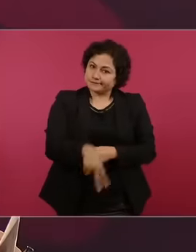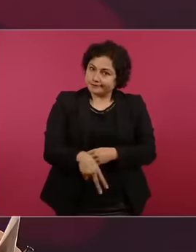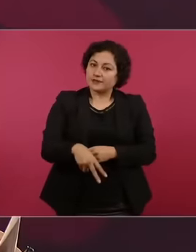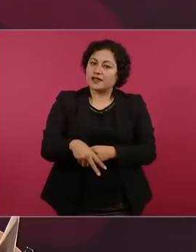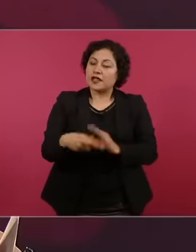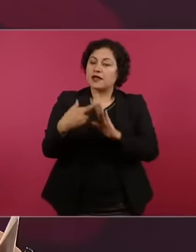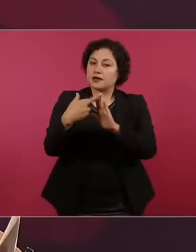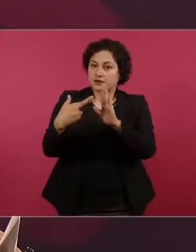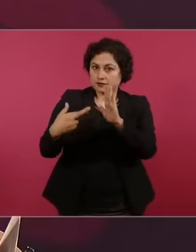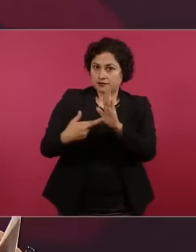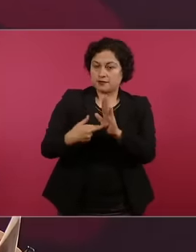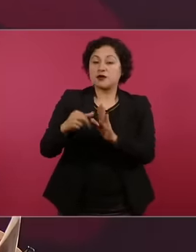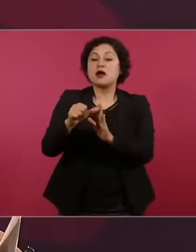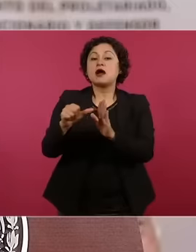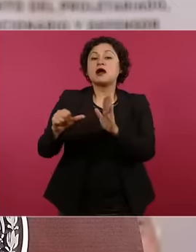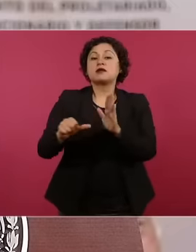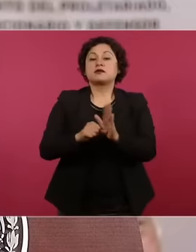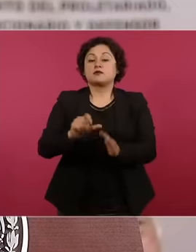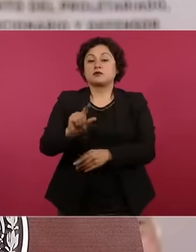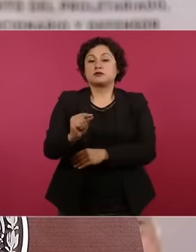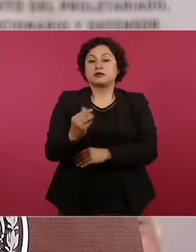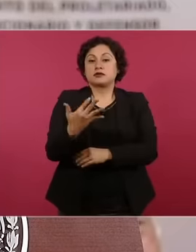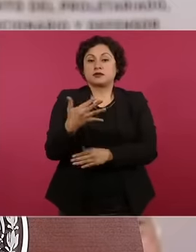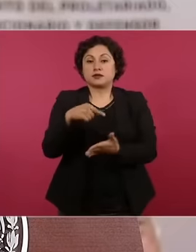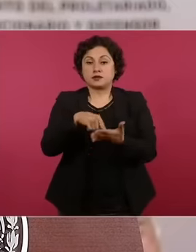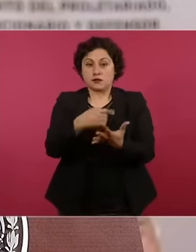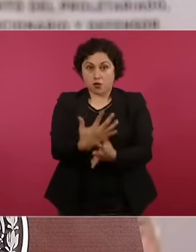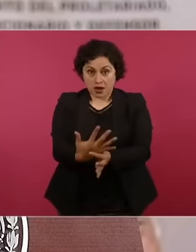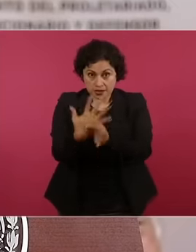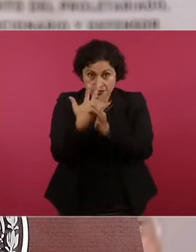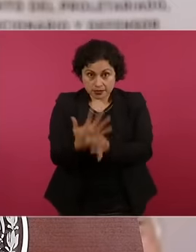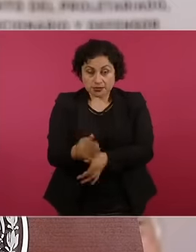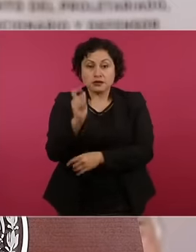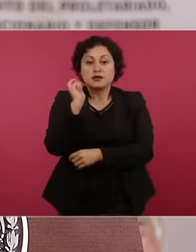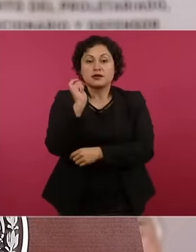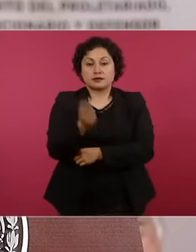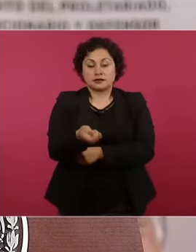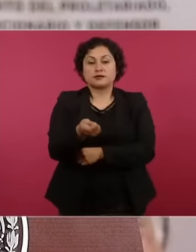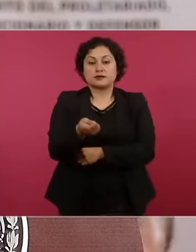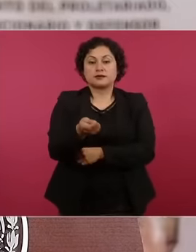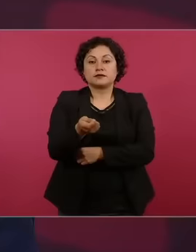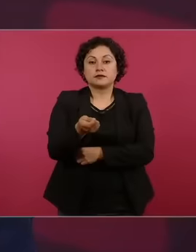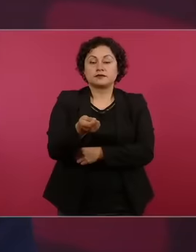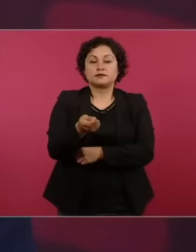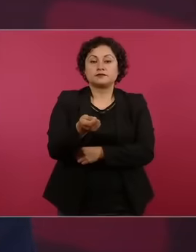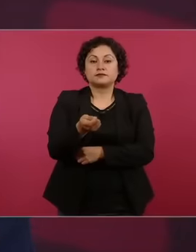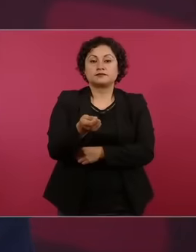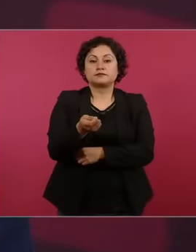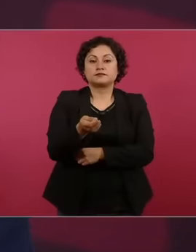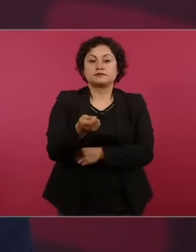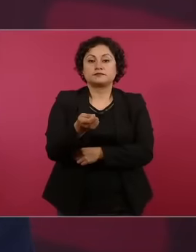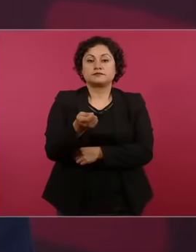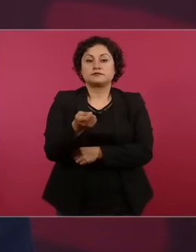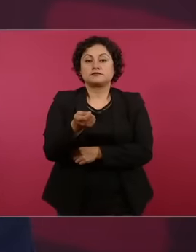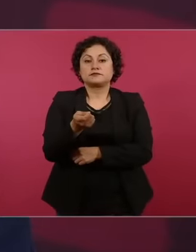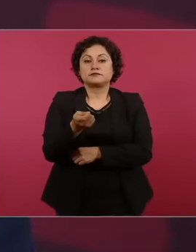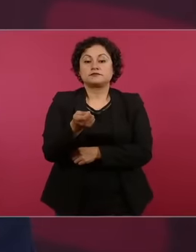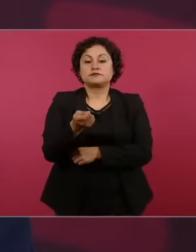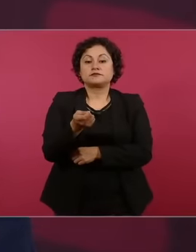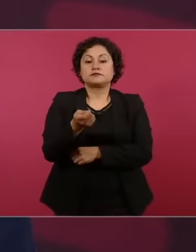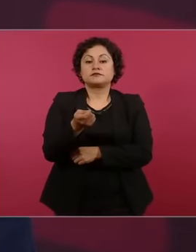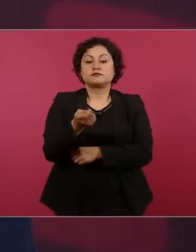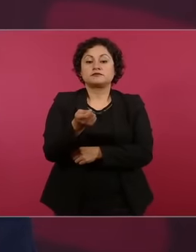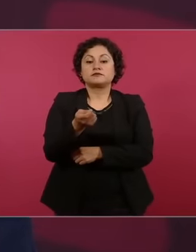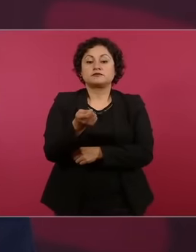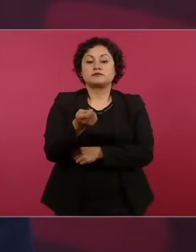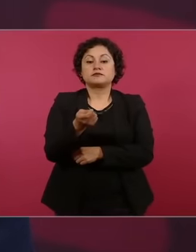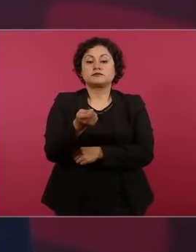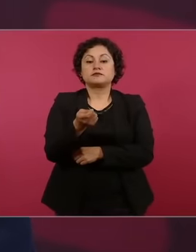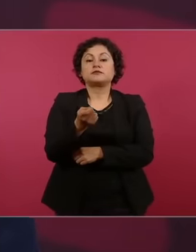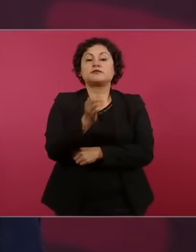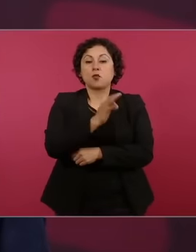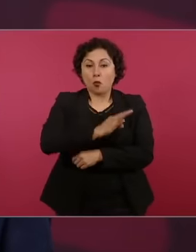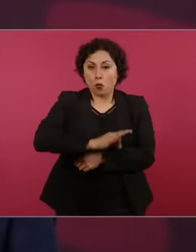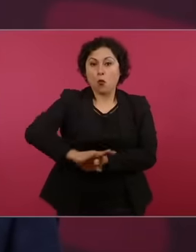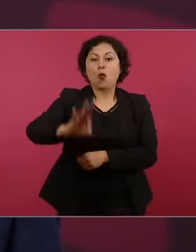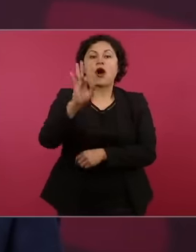article 75 eh which speaks of the eh decreases in the in some in the fines above all and